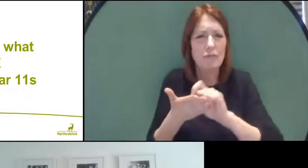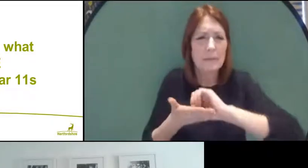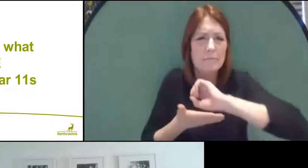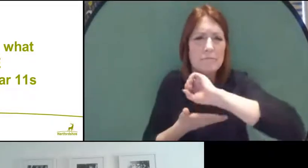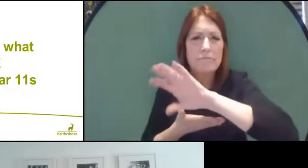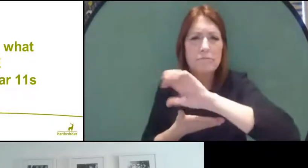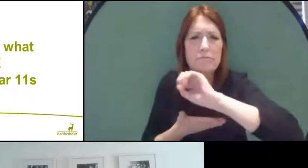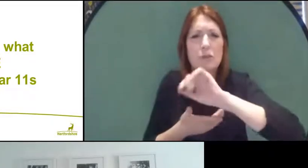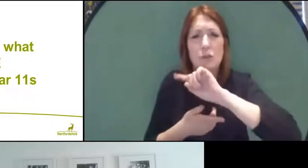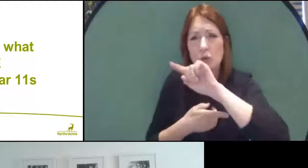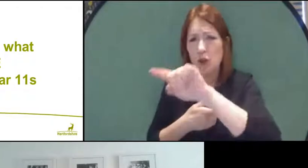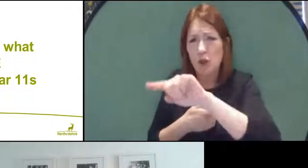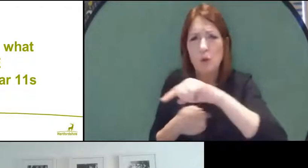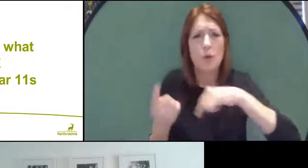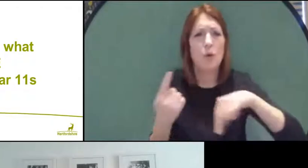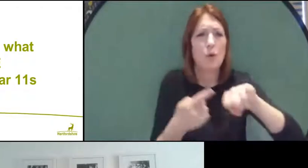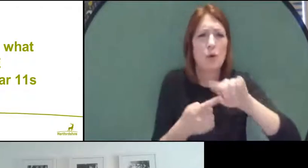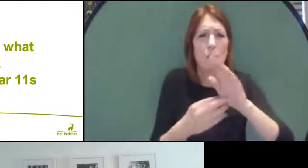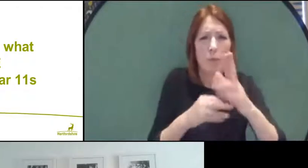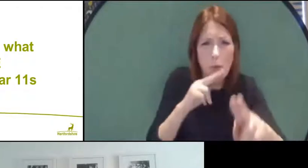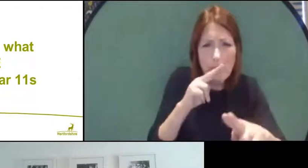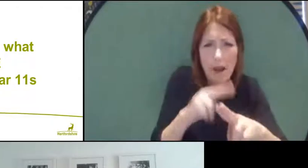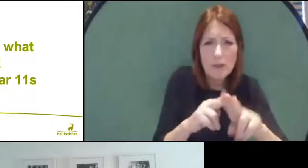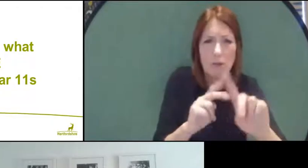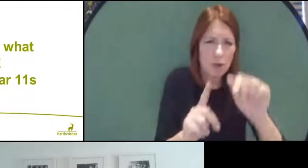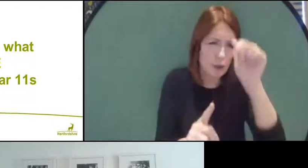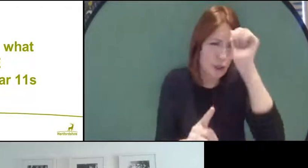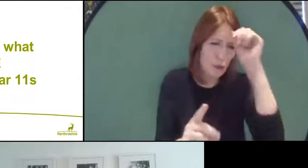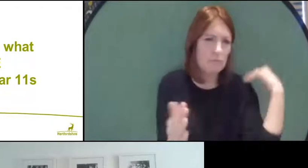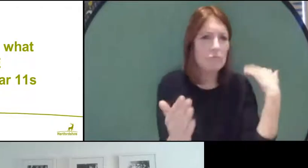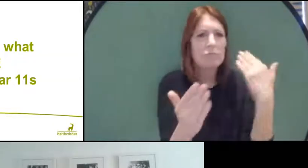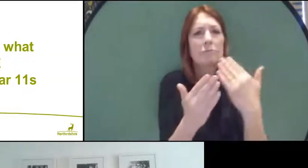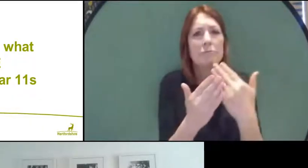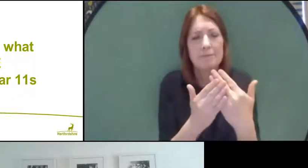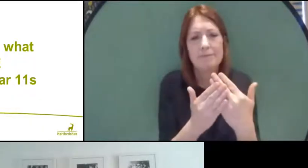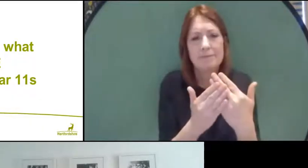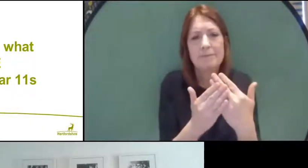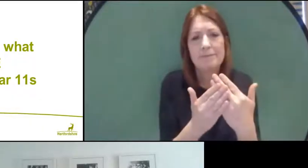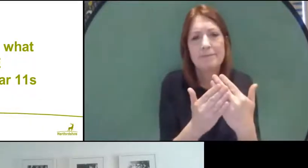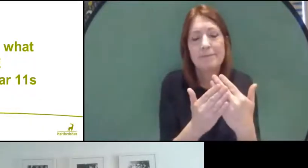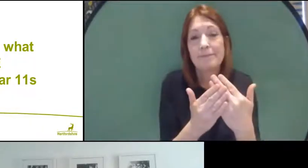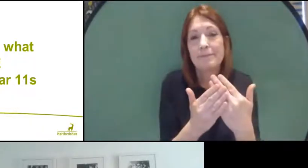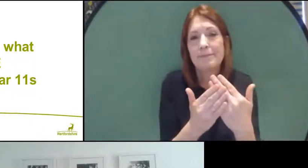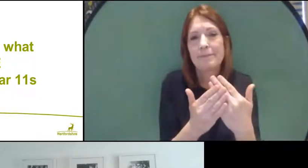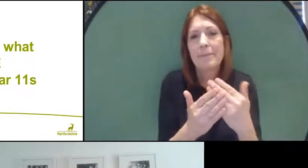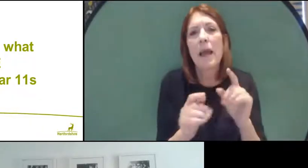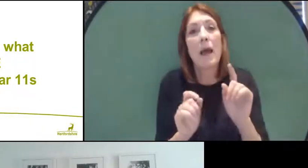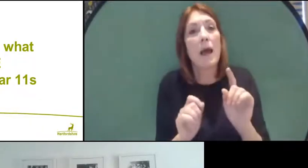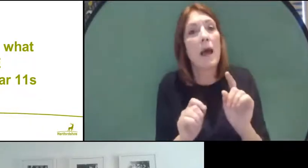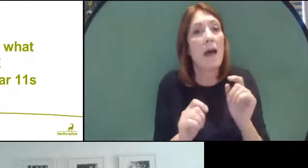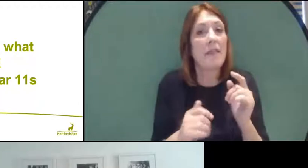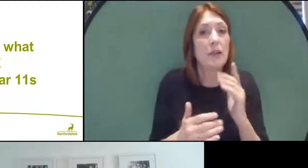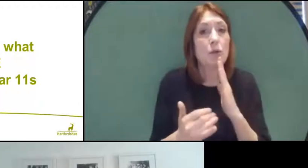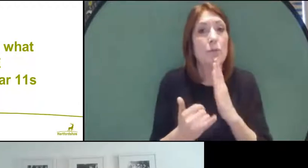we know so far. Now, interestingly we're a little bit earlier than perhaps the national announcement